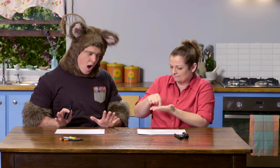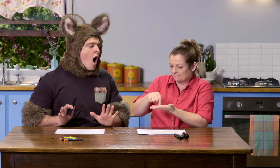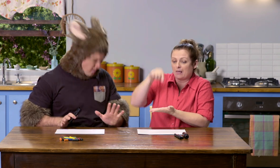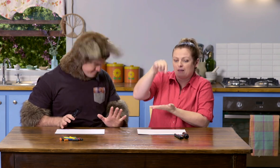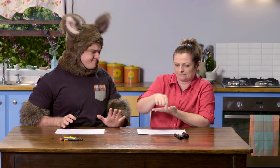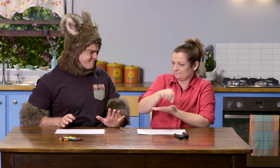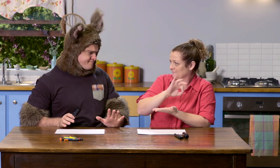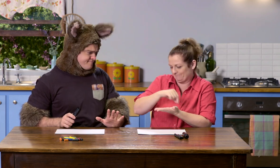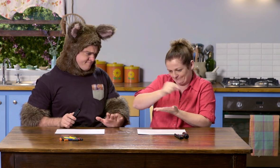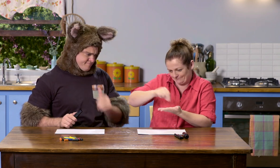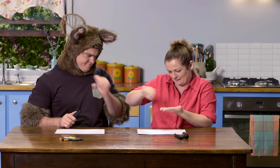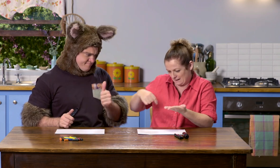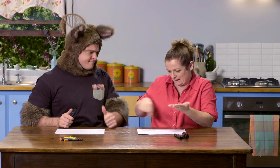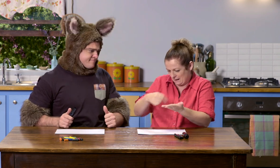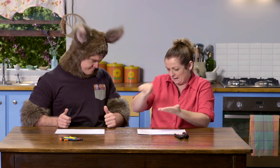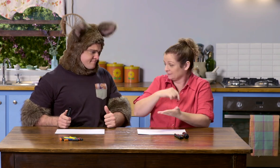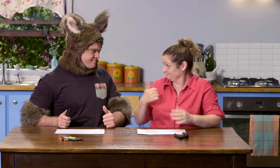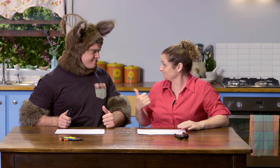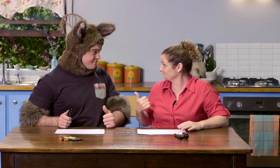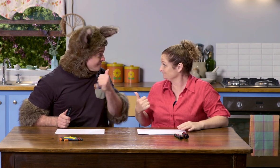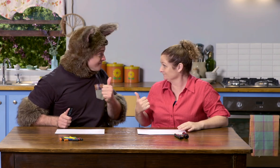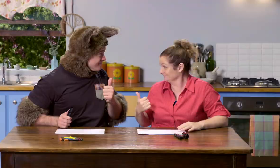Don't lift it off and just take the line for a walk.